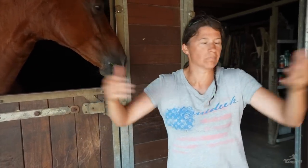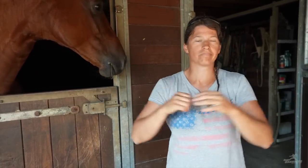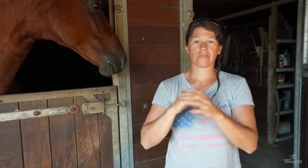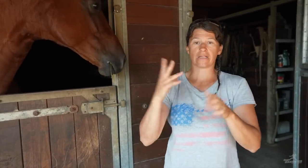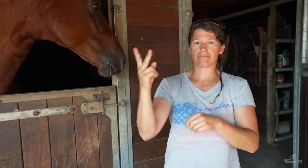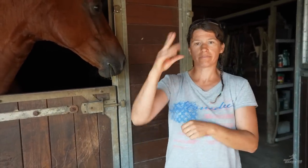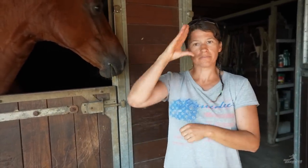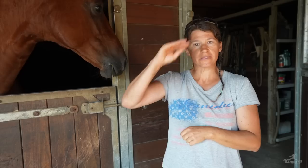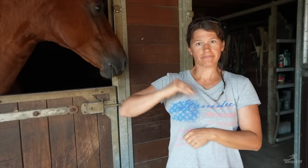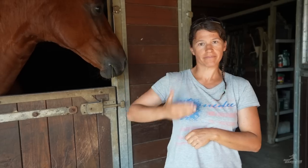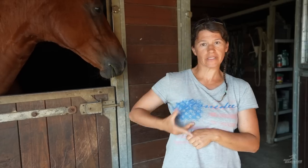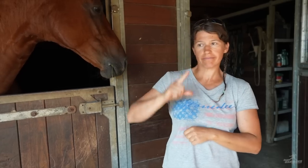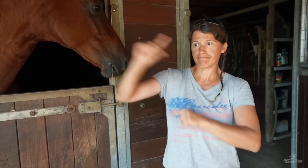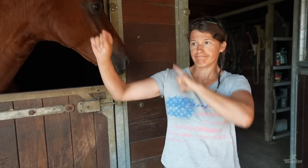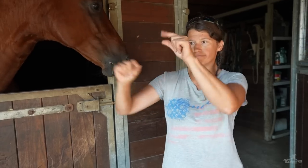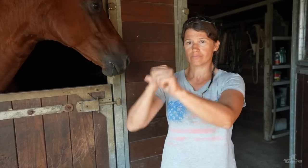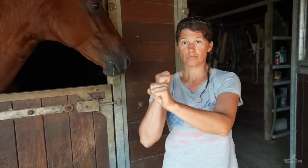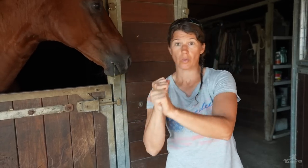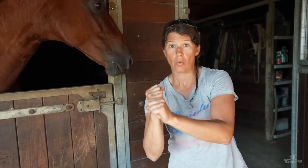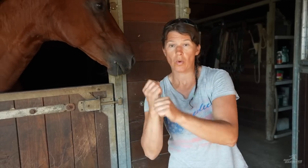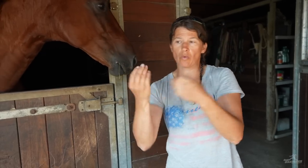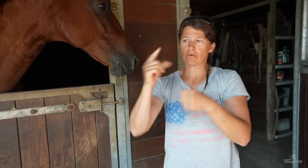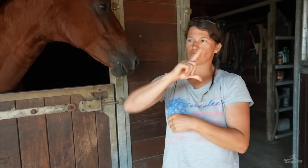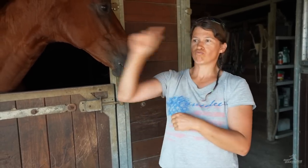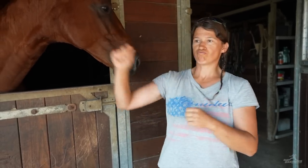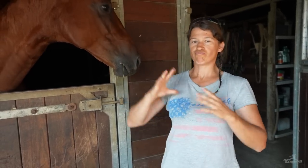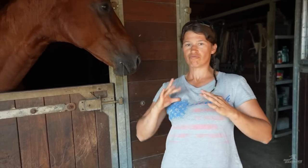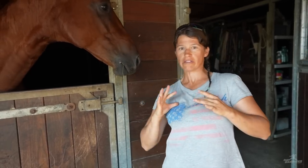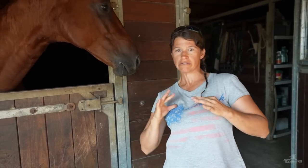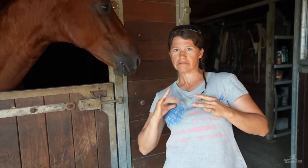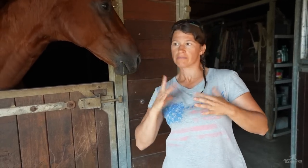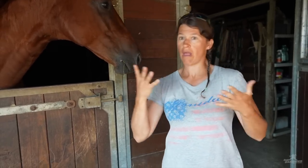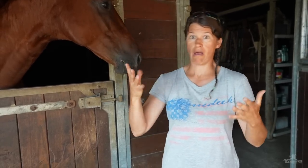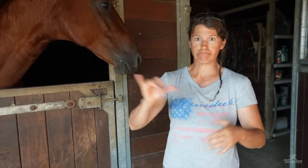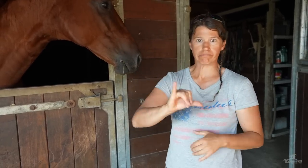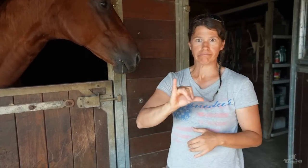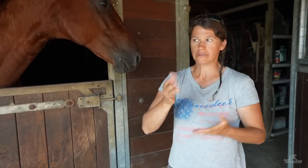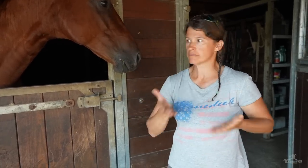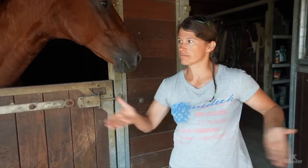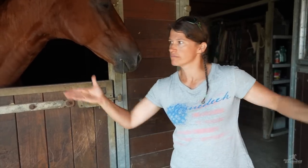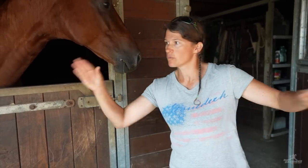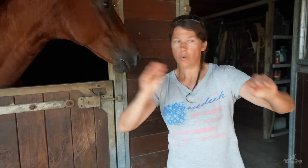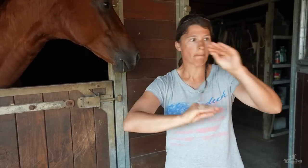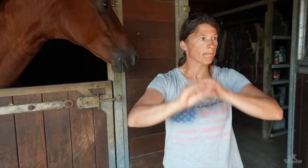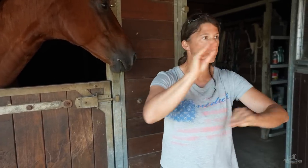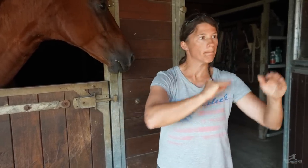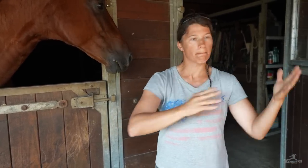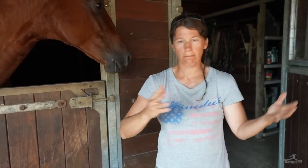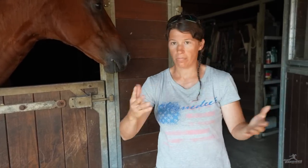When people need to go to work or vacation, who takes care of their horses?